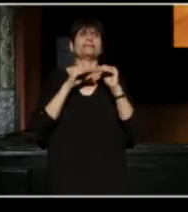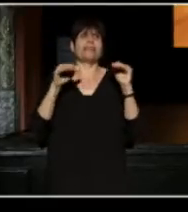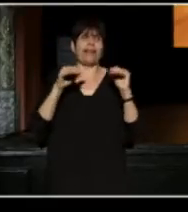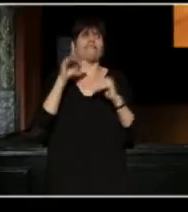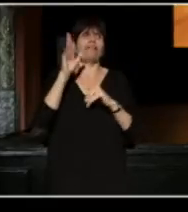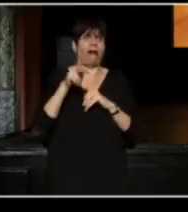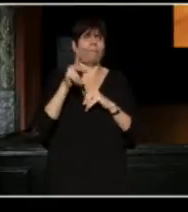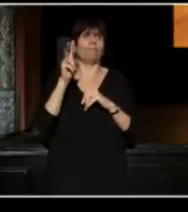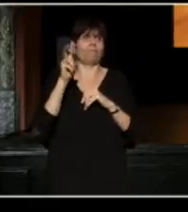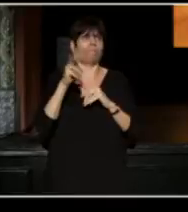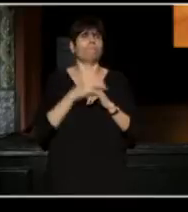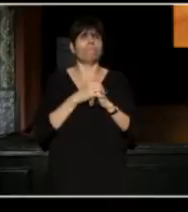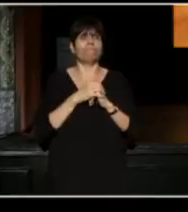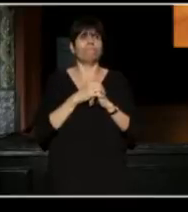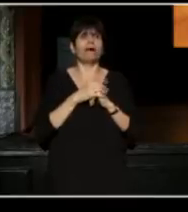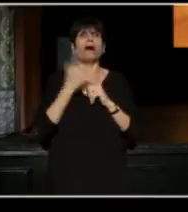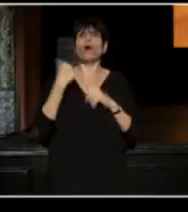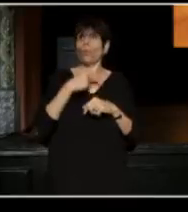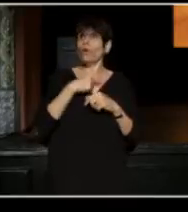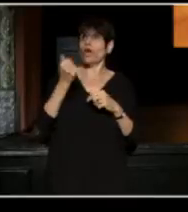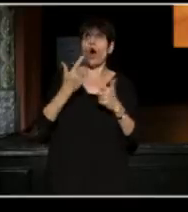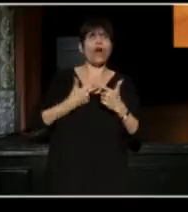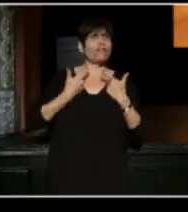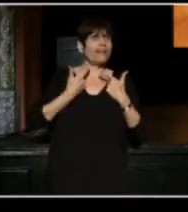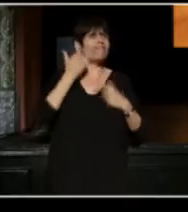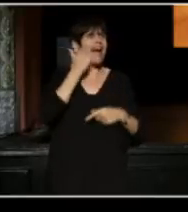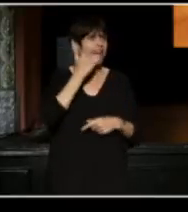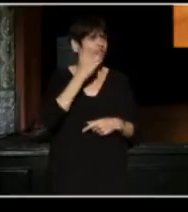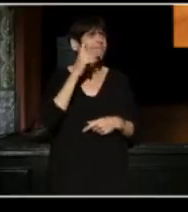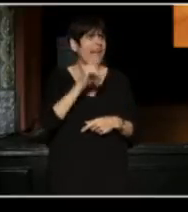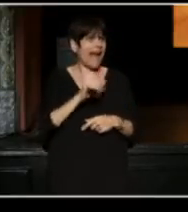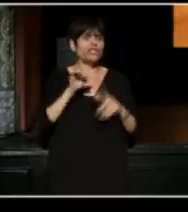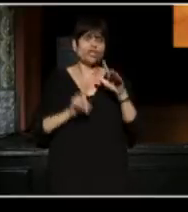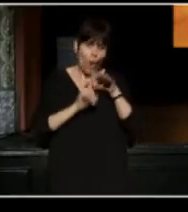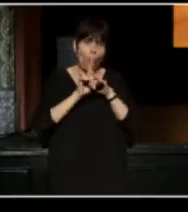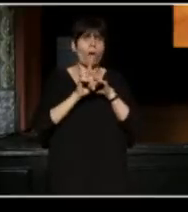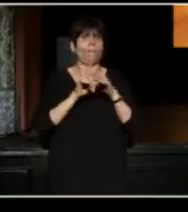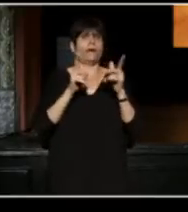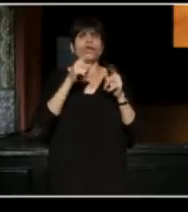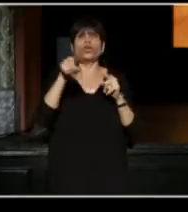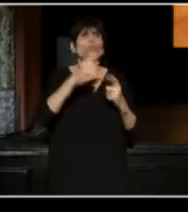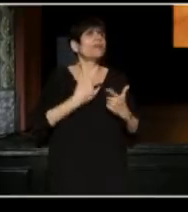That's where we all live, everyday, where you live everyday, where you show up.